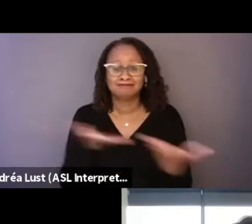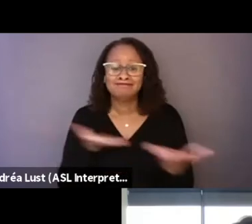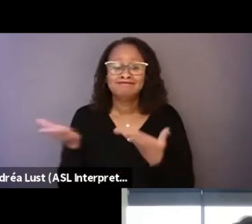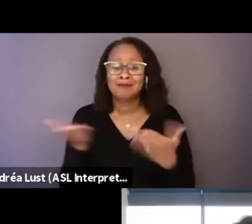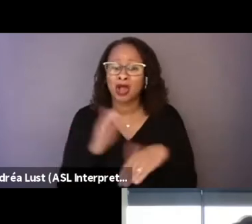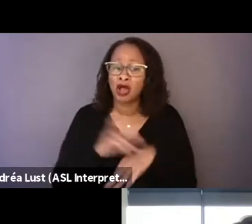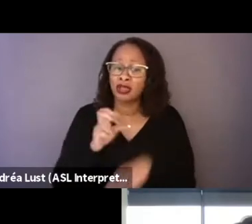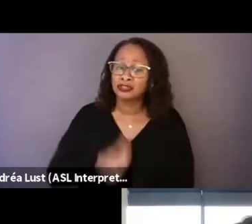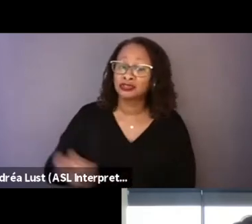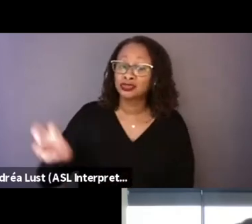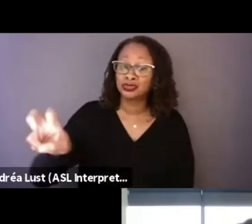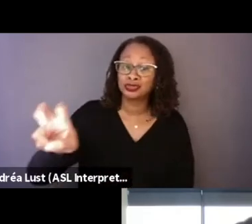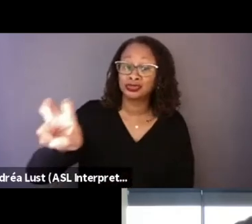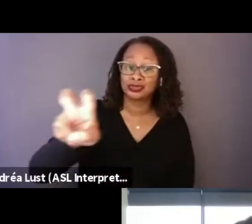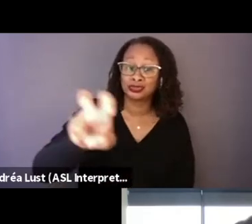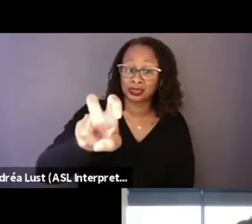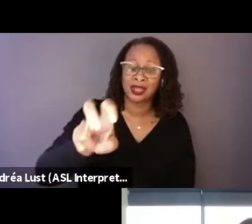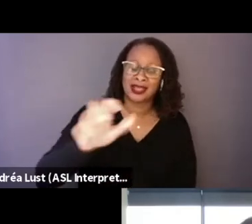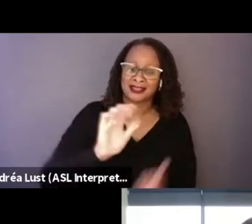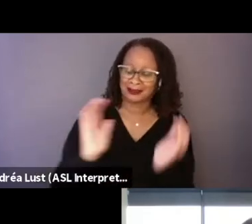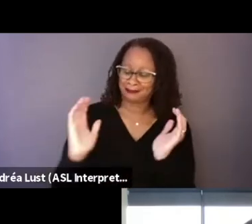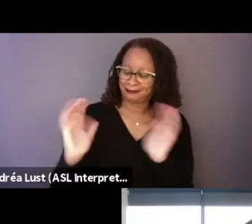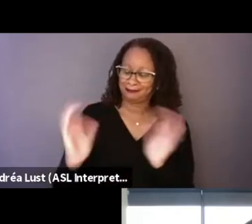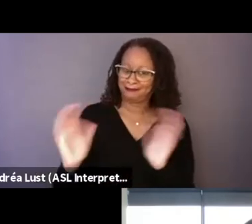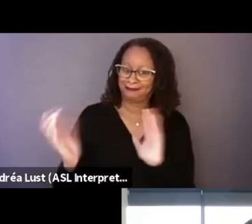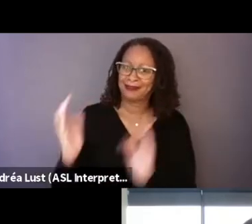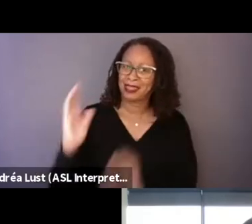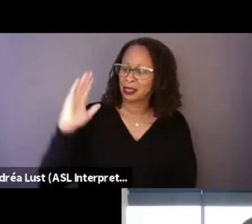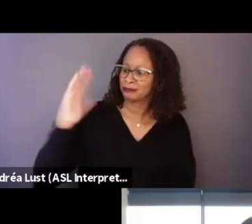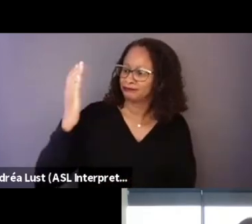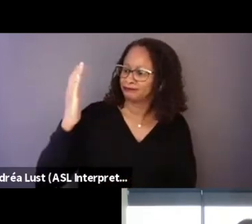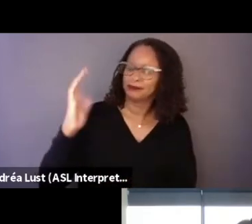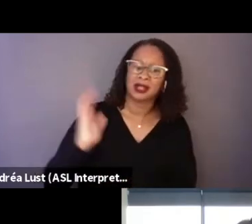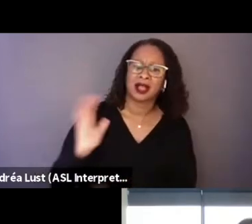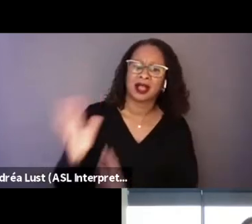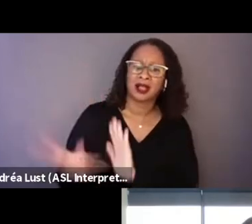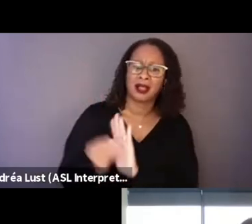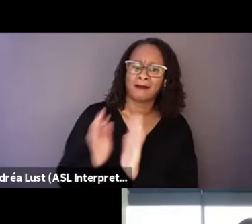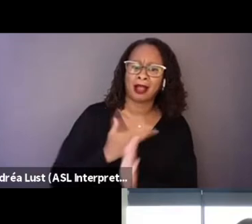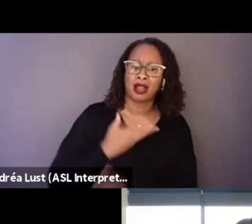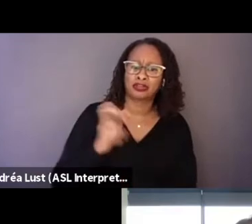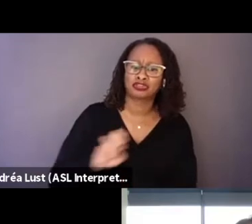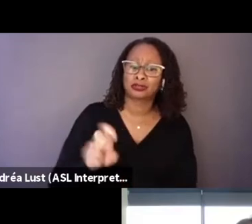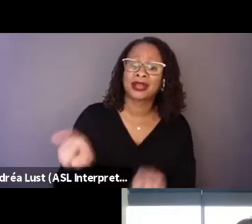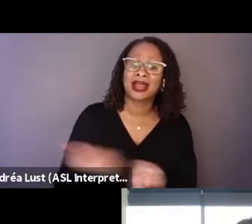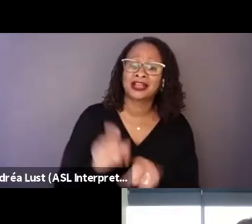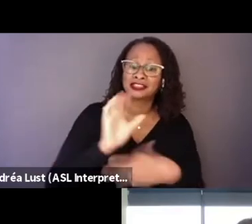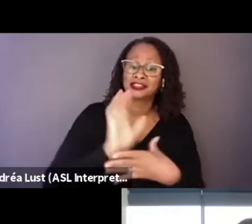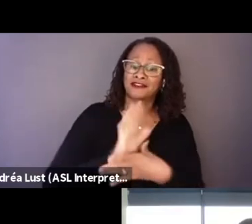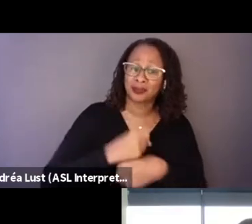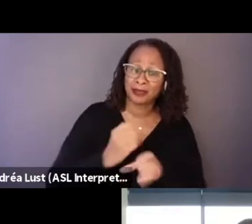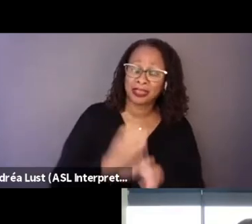that mirrors our own journey as filmmakers, producers, creators.